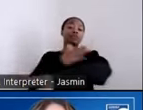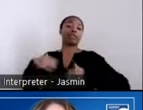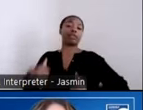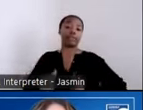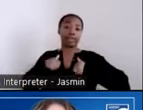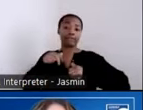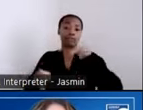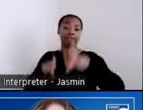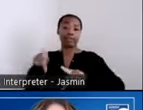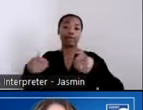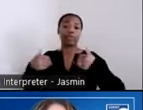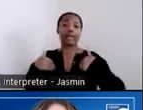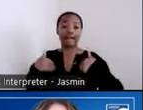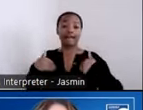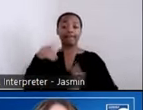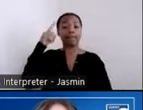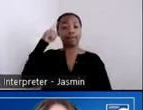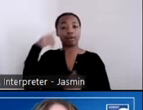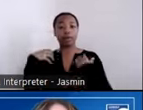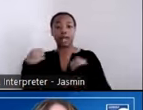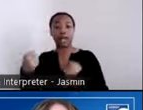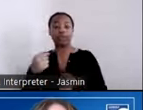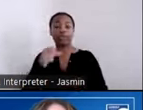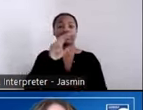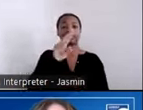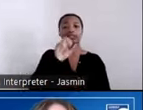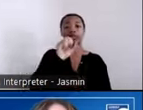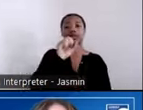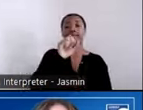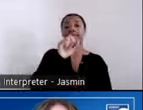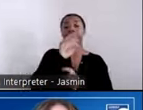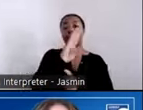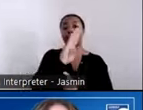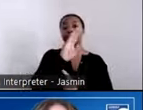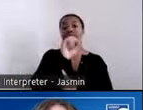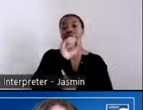abuse disorders in their families. It is a privilege to be invited to speak with you